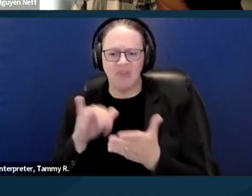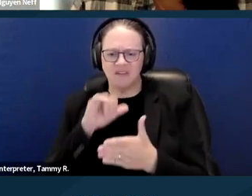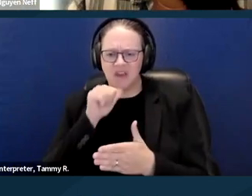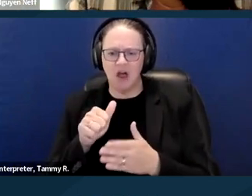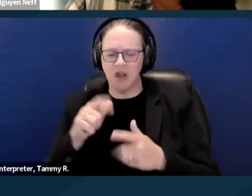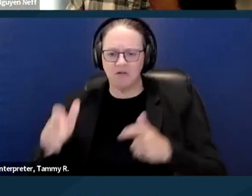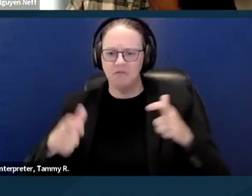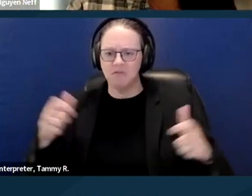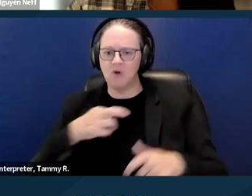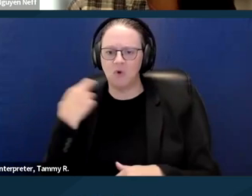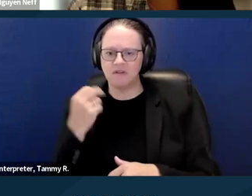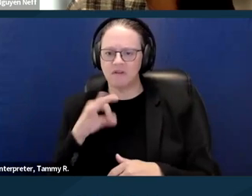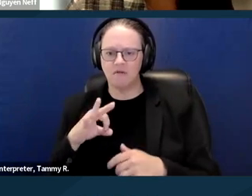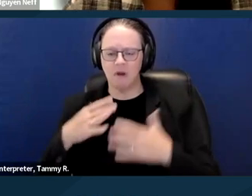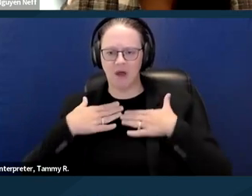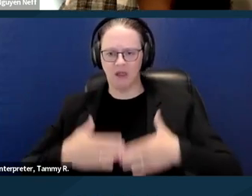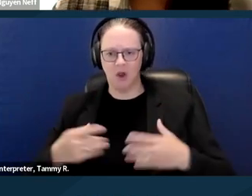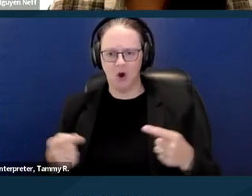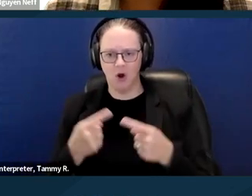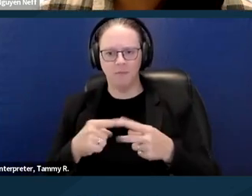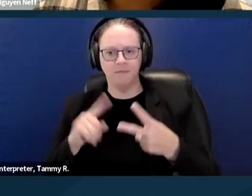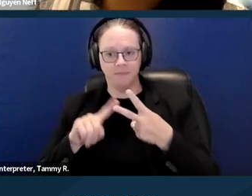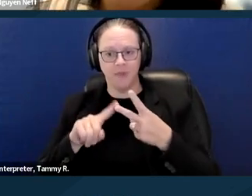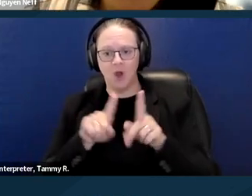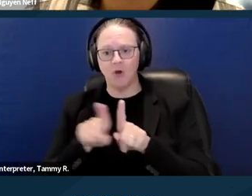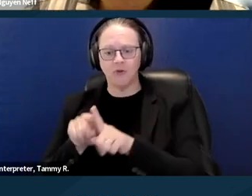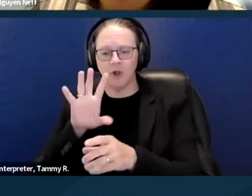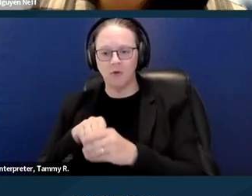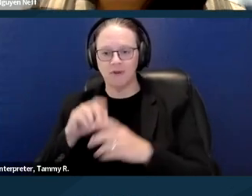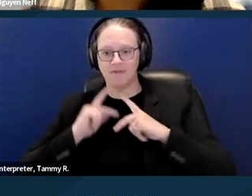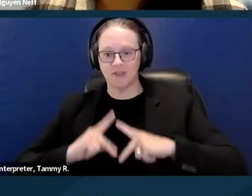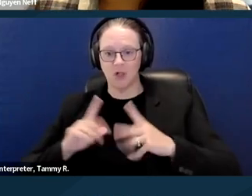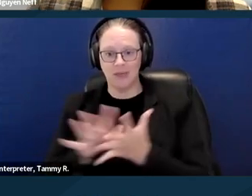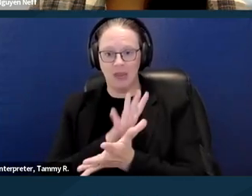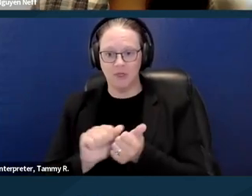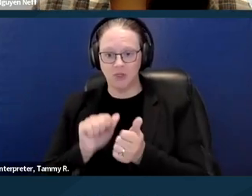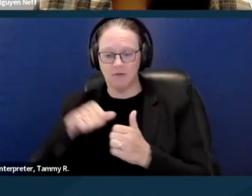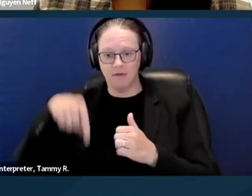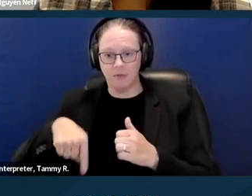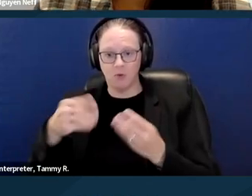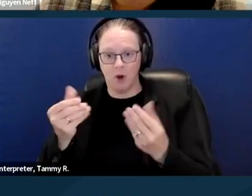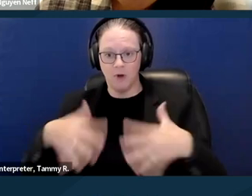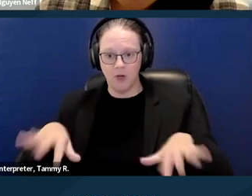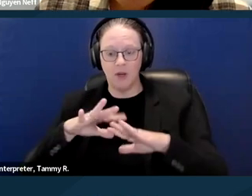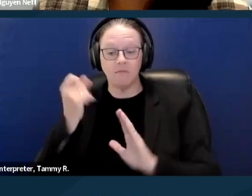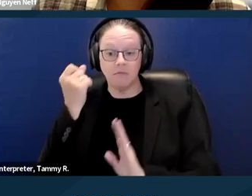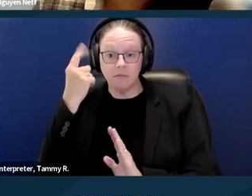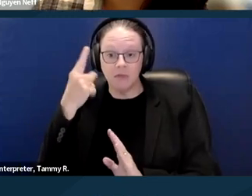It also includes physical damage to the property. And a really important thing to keep in mind is that you can request